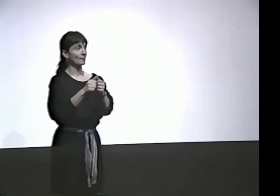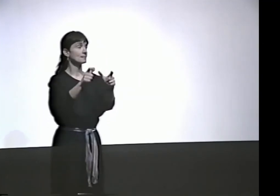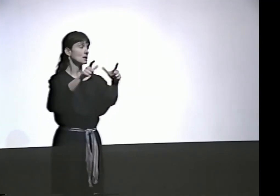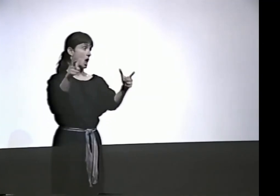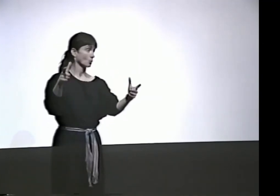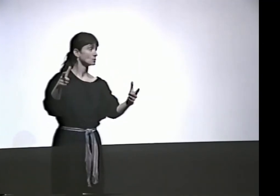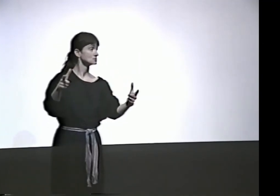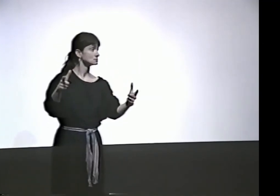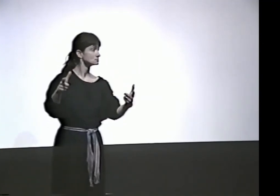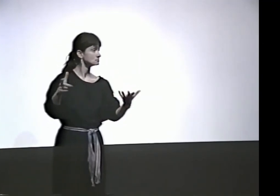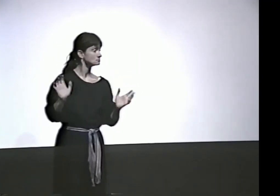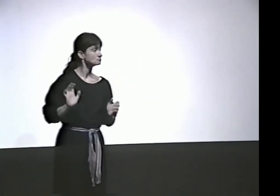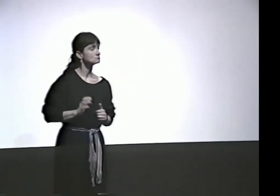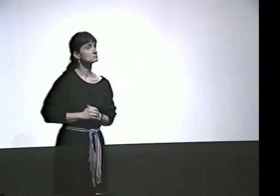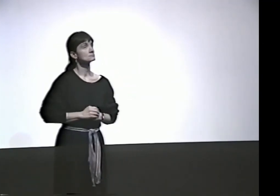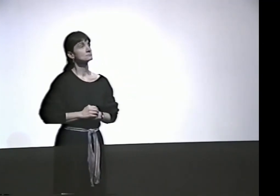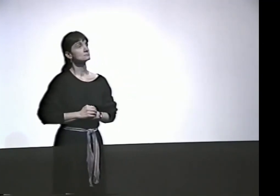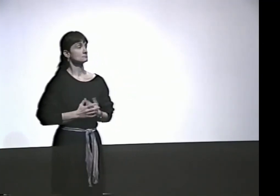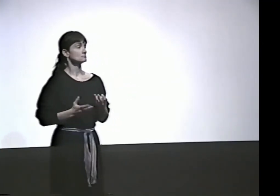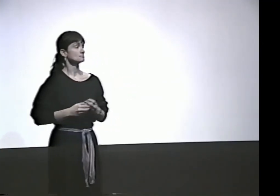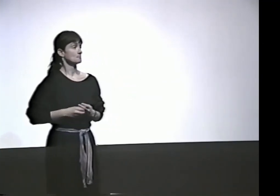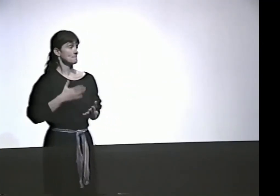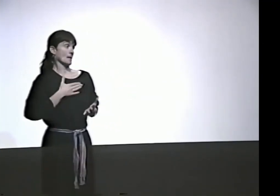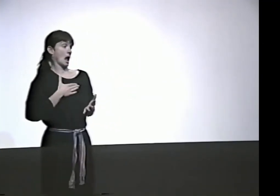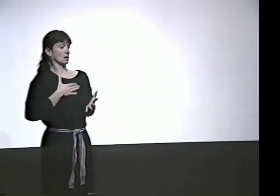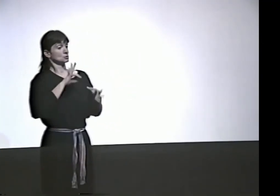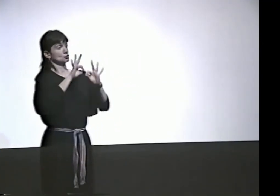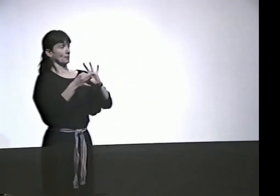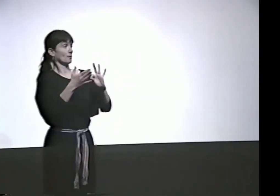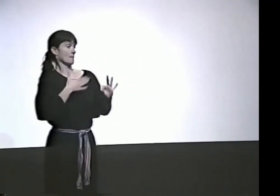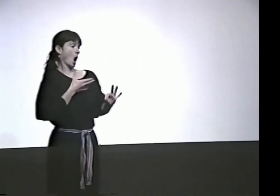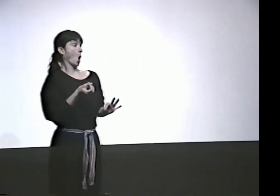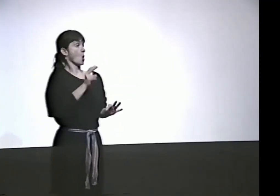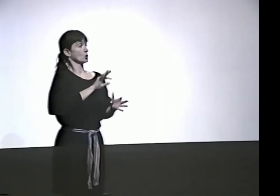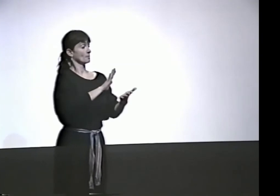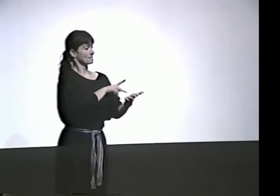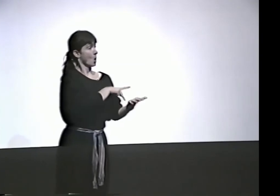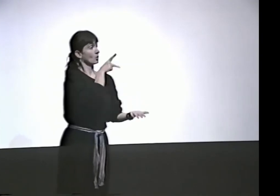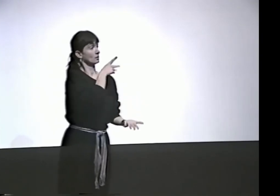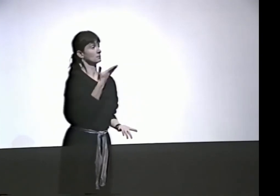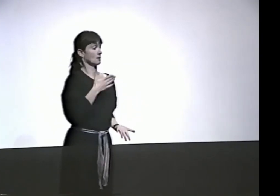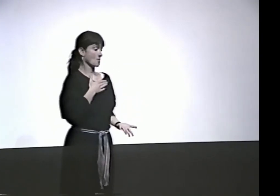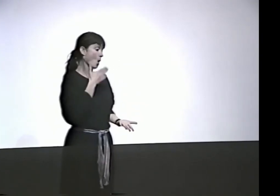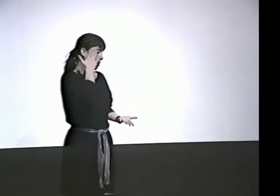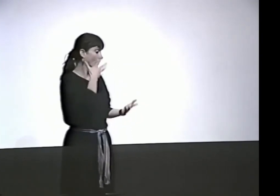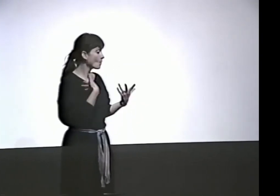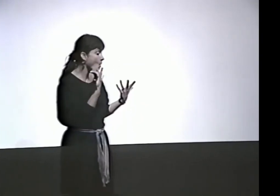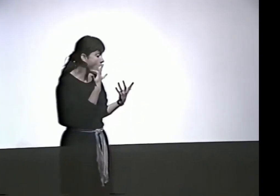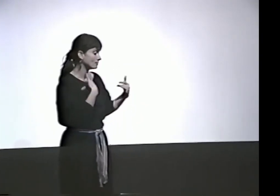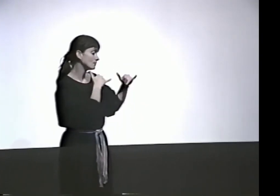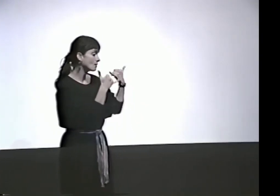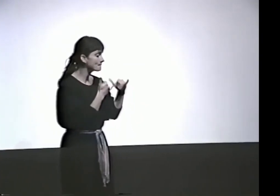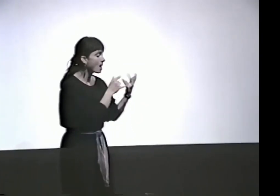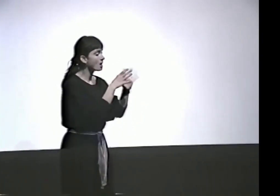'CAUSE I FOCUS ON PLAYING WITH THE LANGUAGE. THAT'S MY OWN INTERPRETATION OF WHAT POETRY IS--